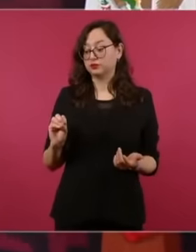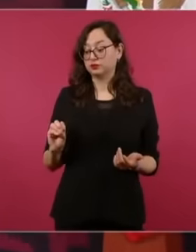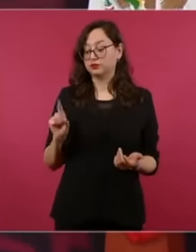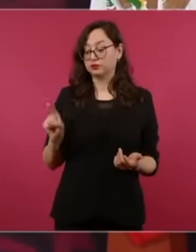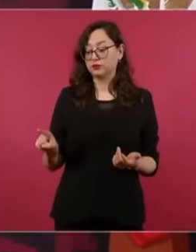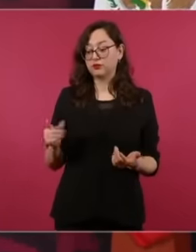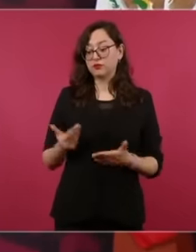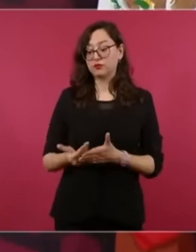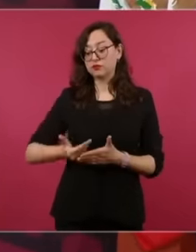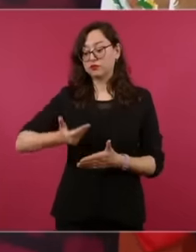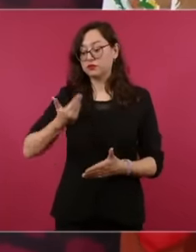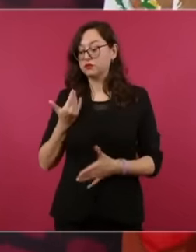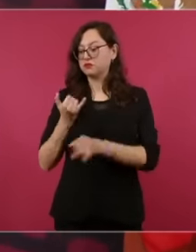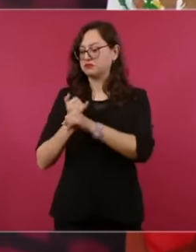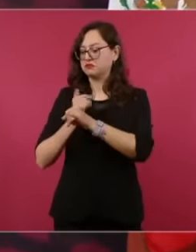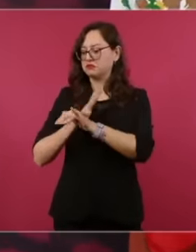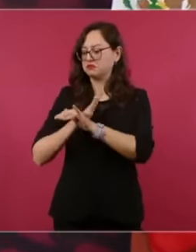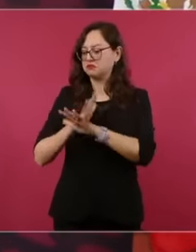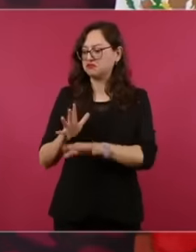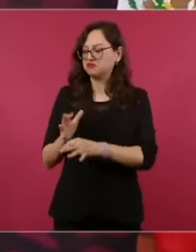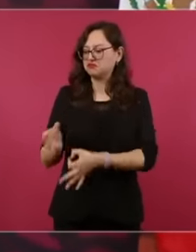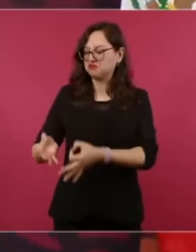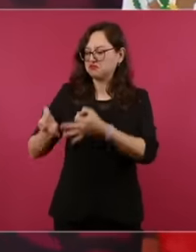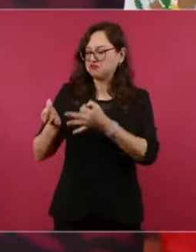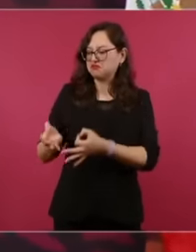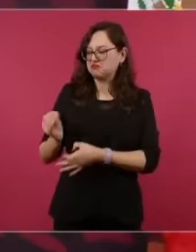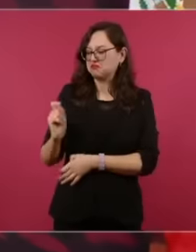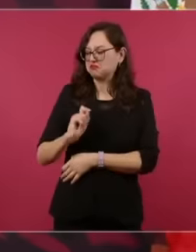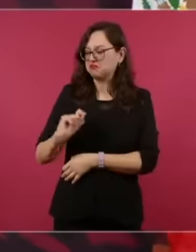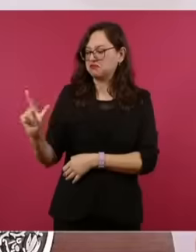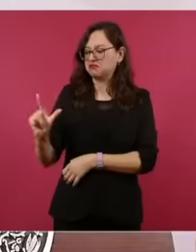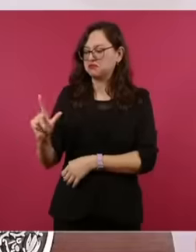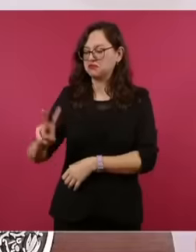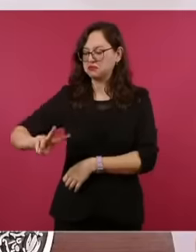truth And it